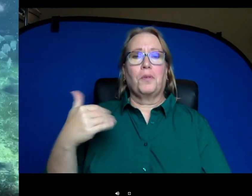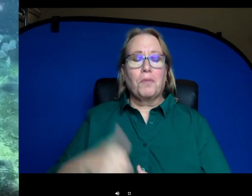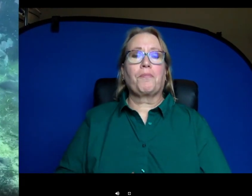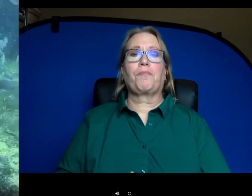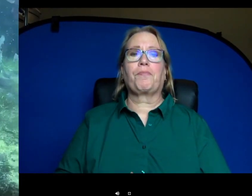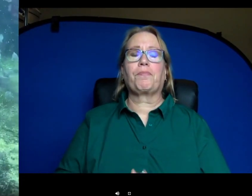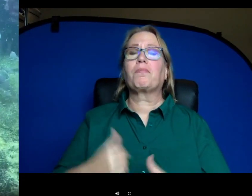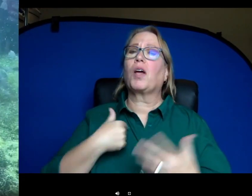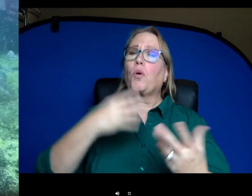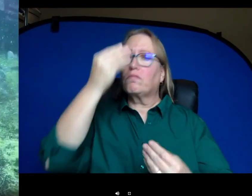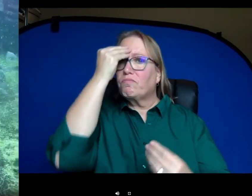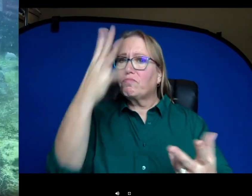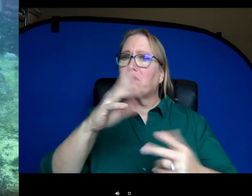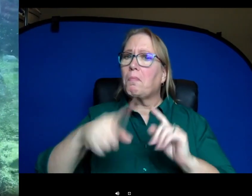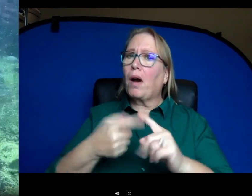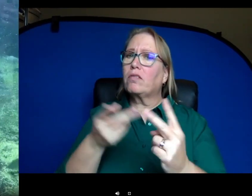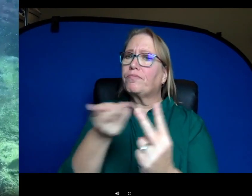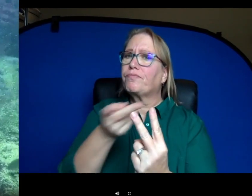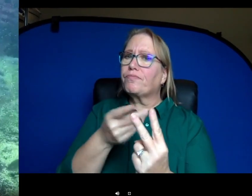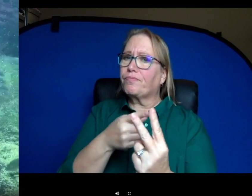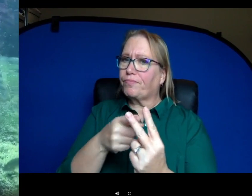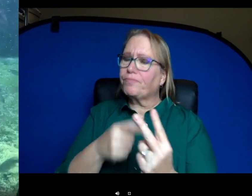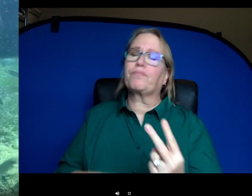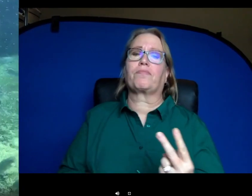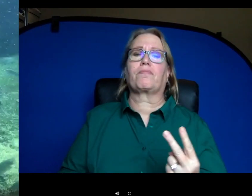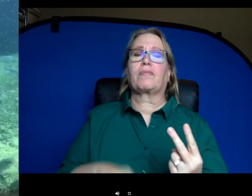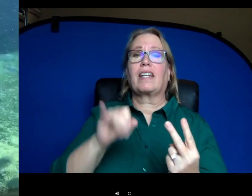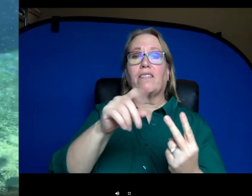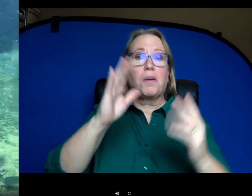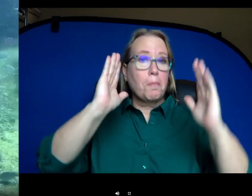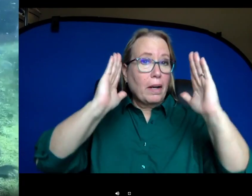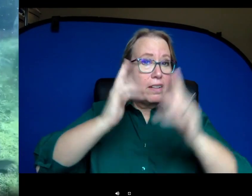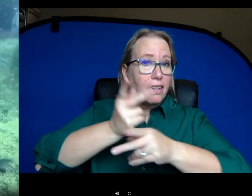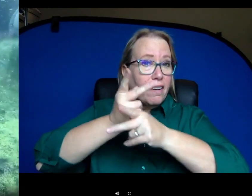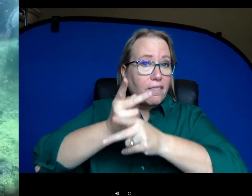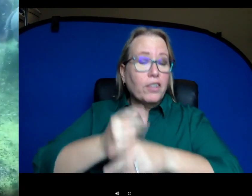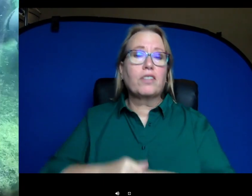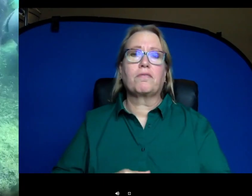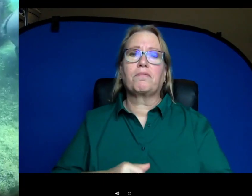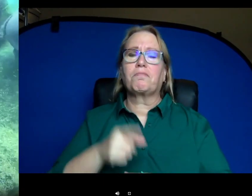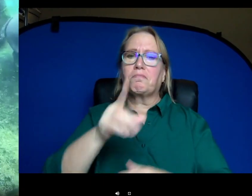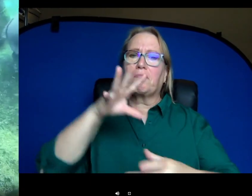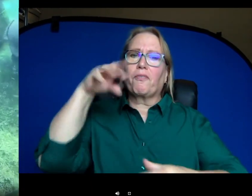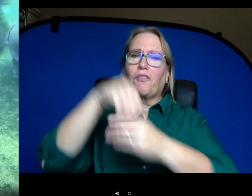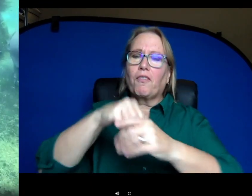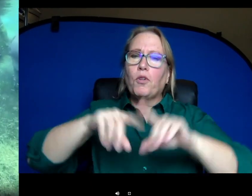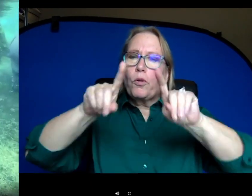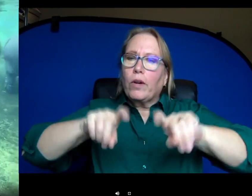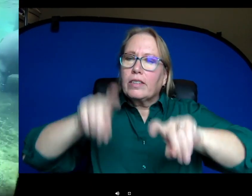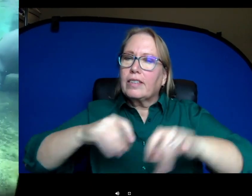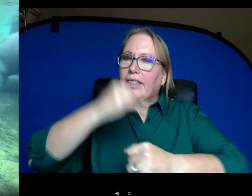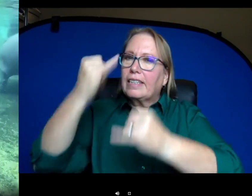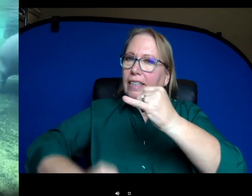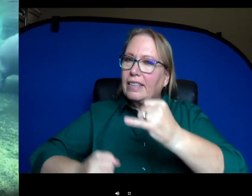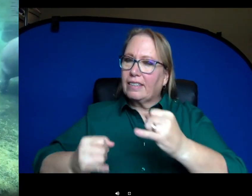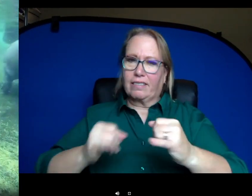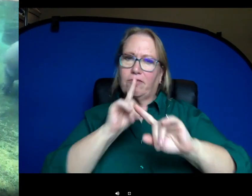guys a little bit about them and hopefully if you listen carefully you'll be able to participate in a quiz at the end of this and get all of the answers